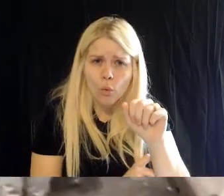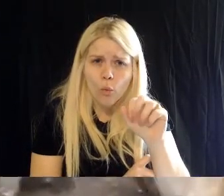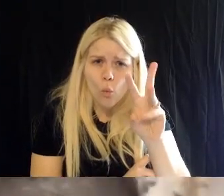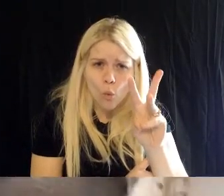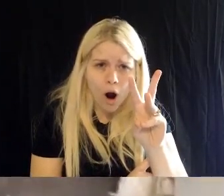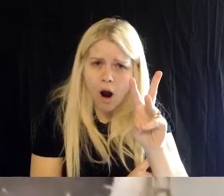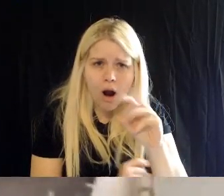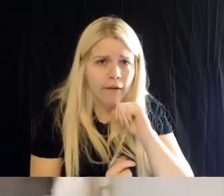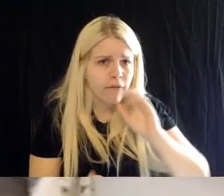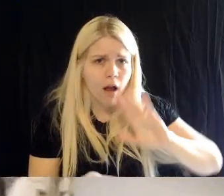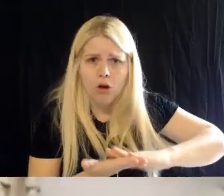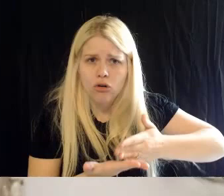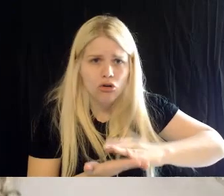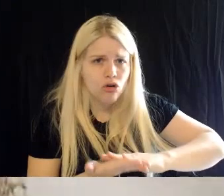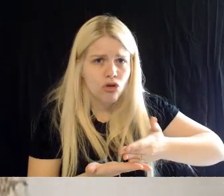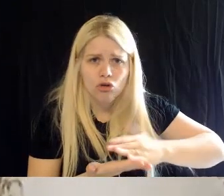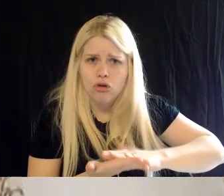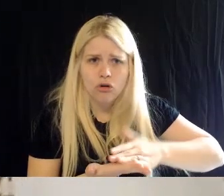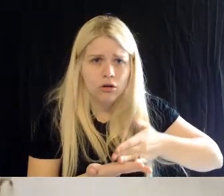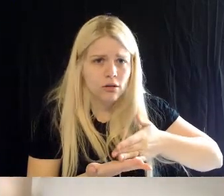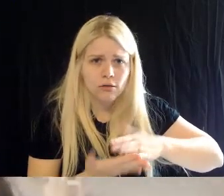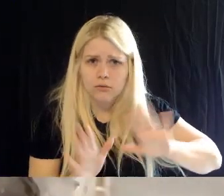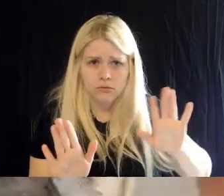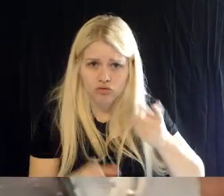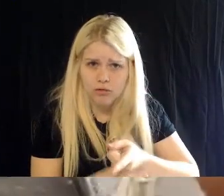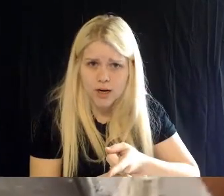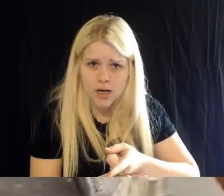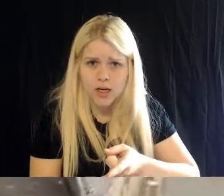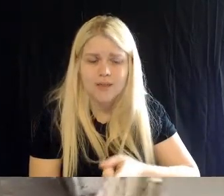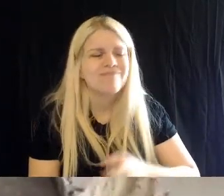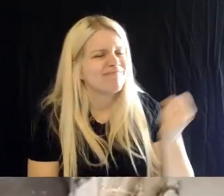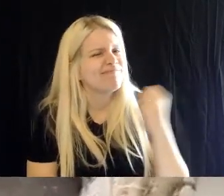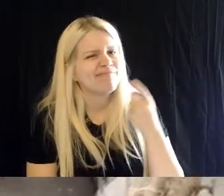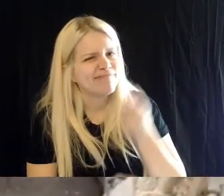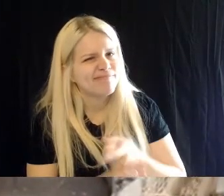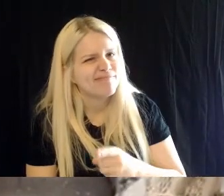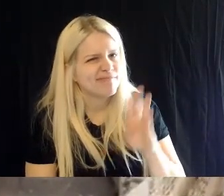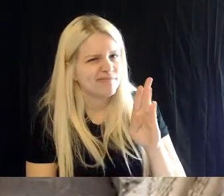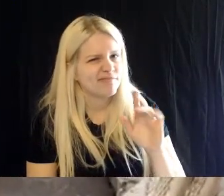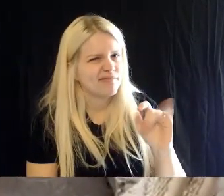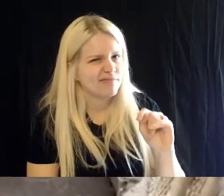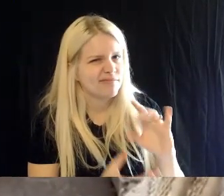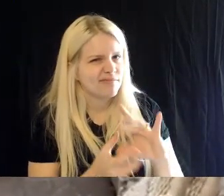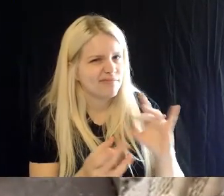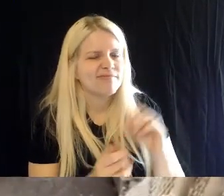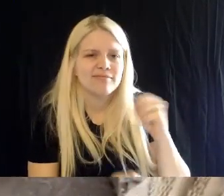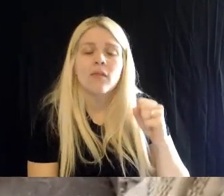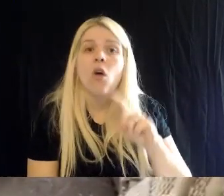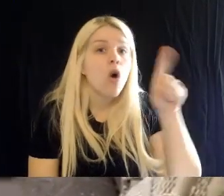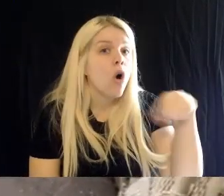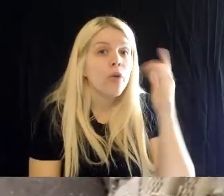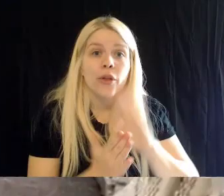Britt: What was that? Brad: It's raw. Nothing has been cooked, right? Britt: Right. The only thing that's been cooked are the eggs, the hard-boiled eggs.